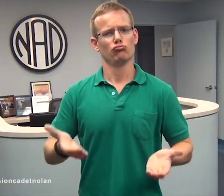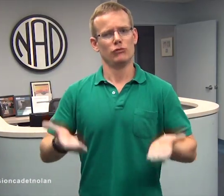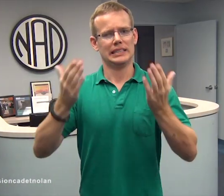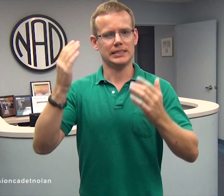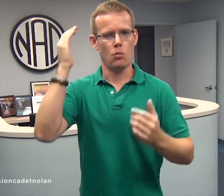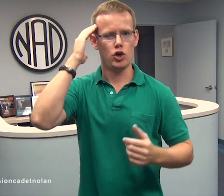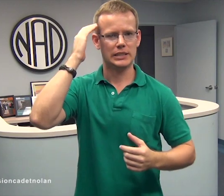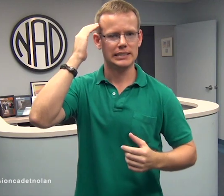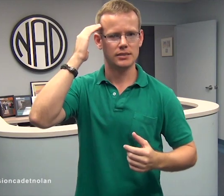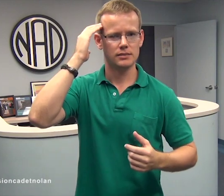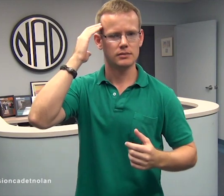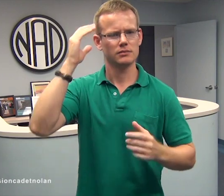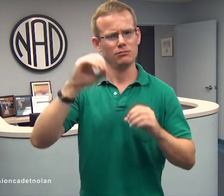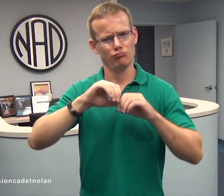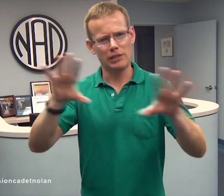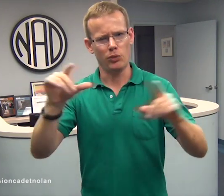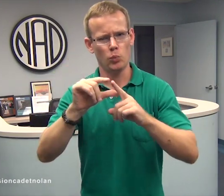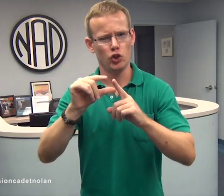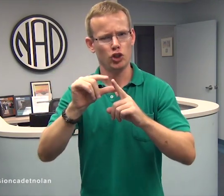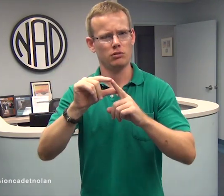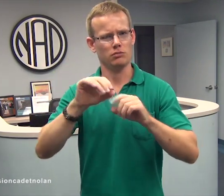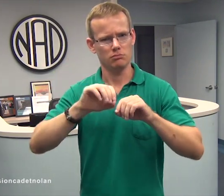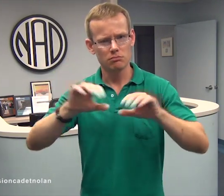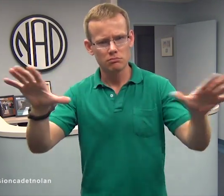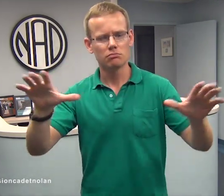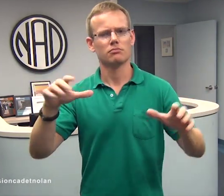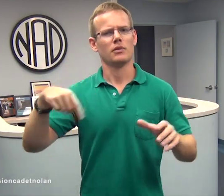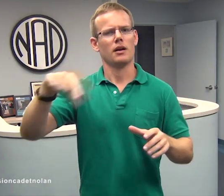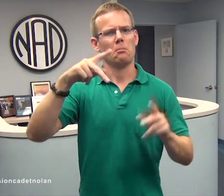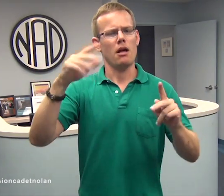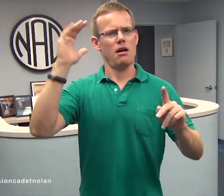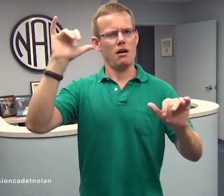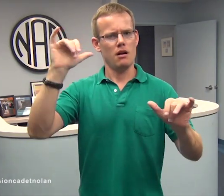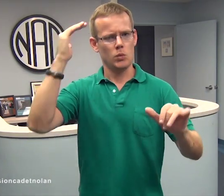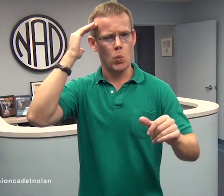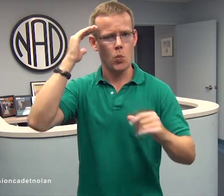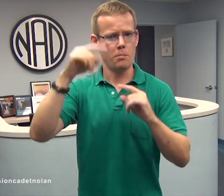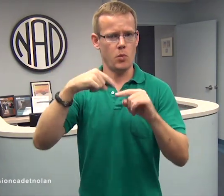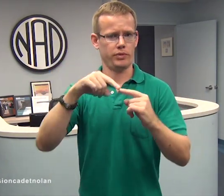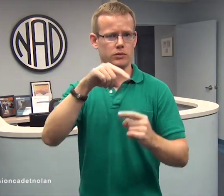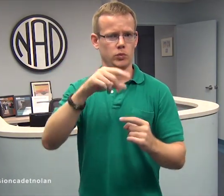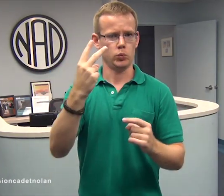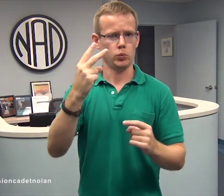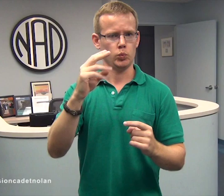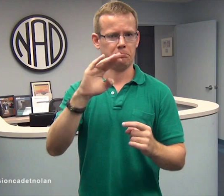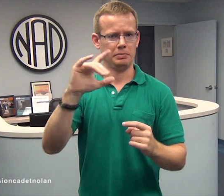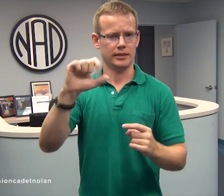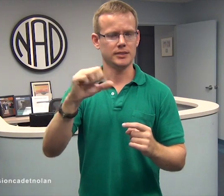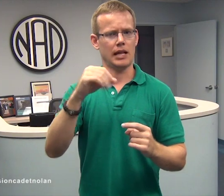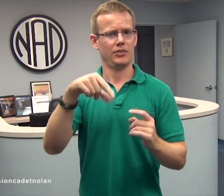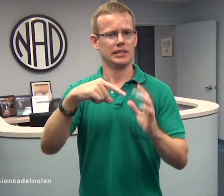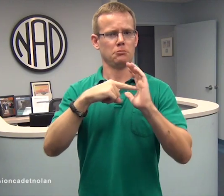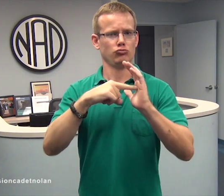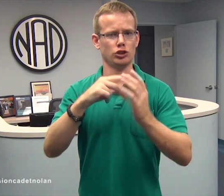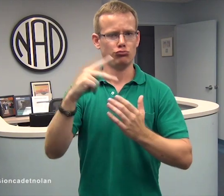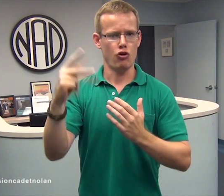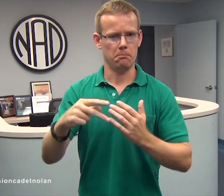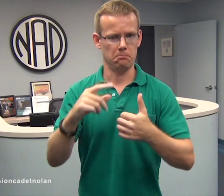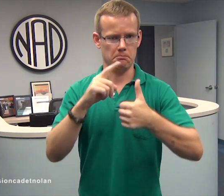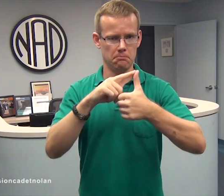one is to raise awareness about those two bills – the S. 1864 and the H.R. 5296.